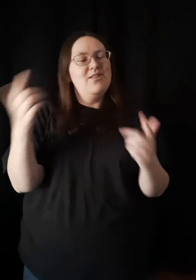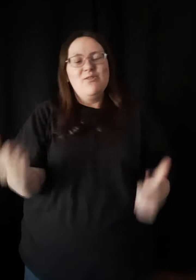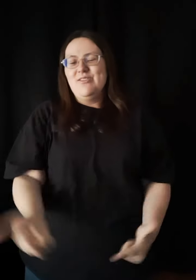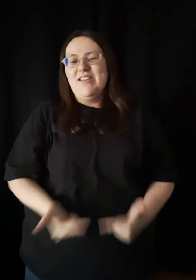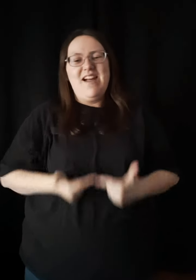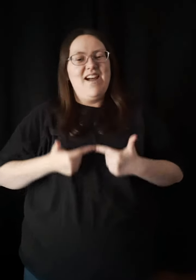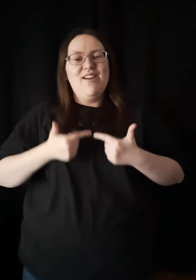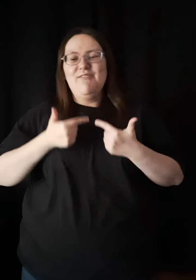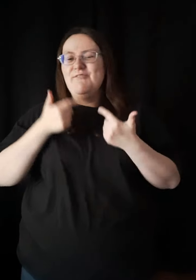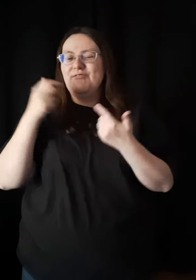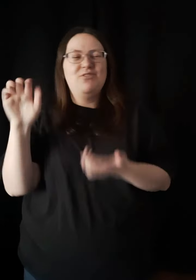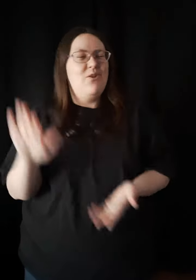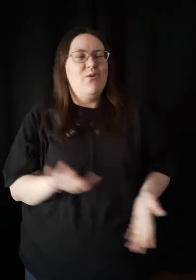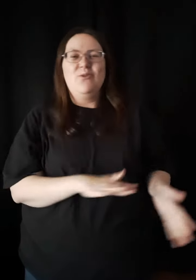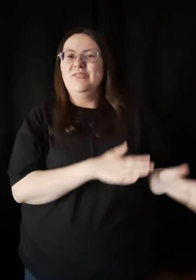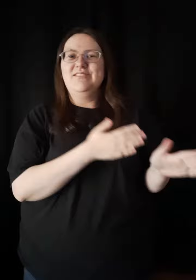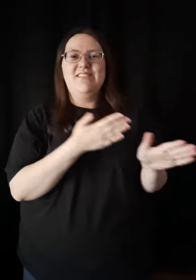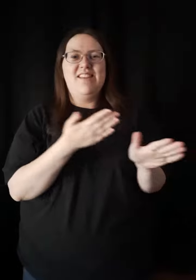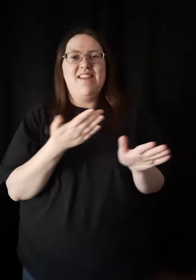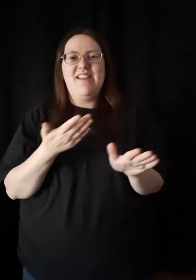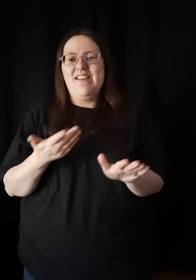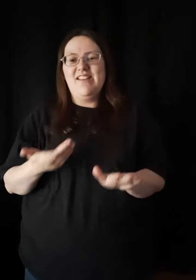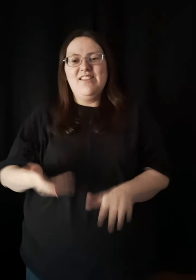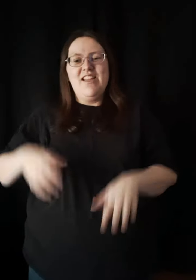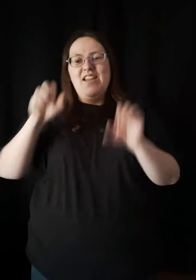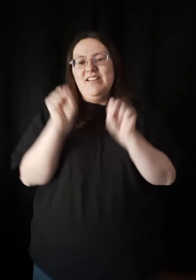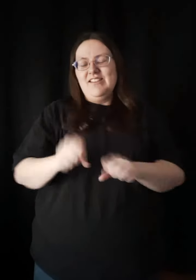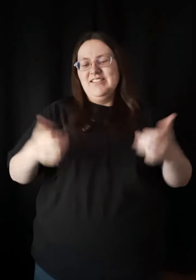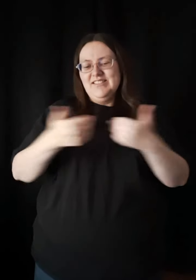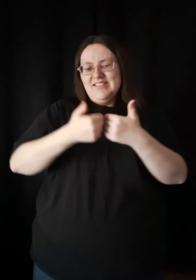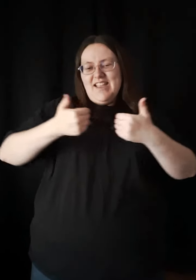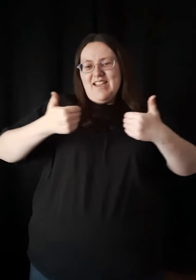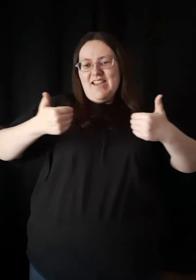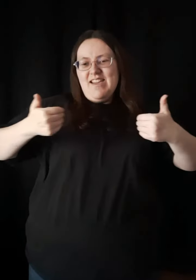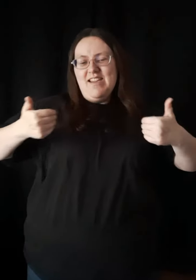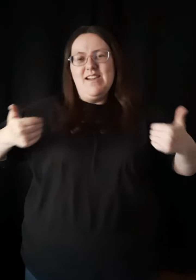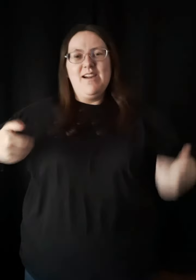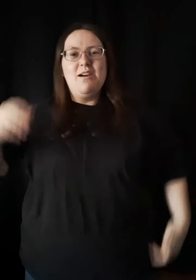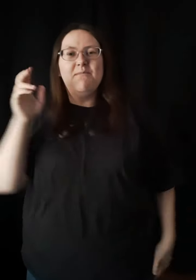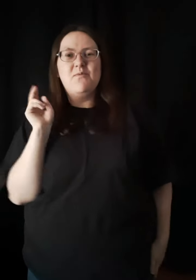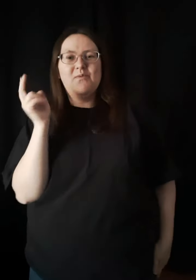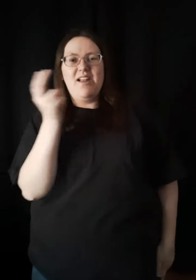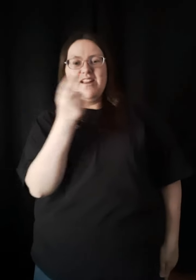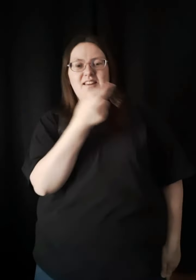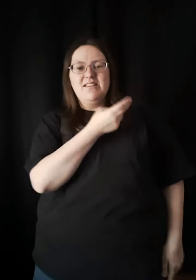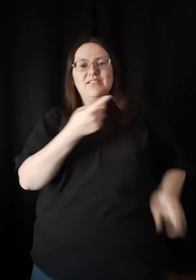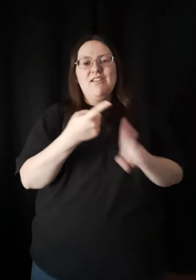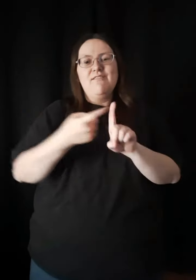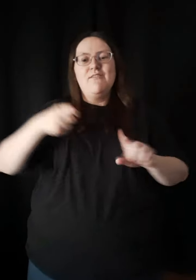Neither life, nor death Could separate us